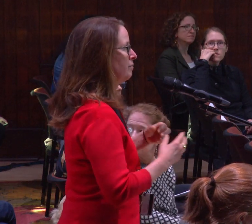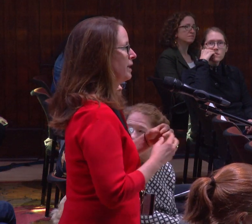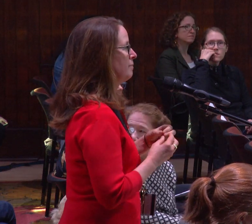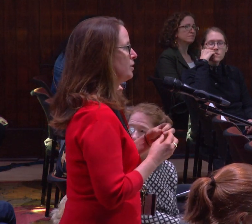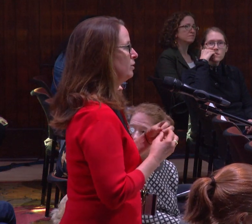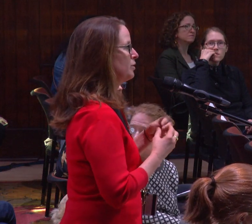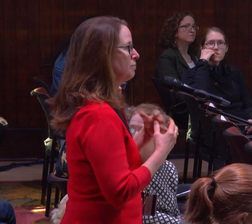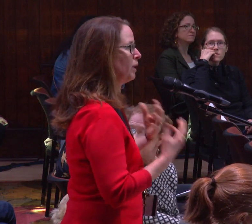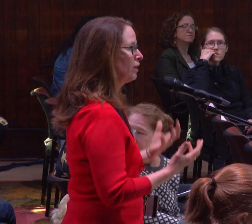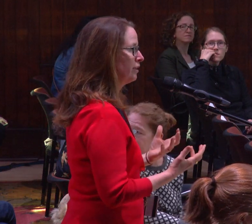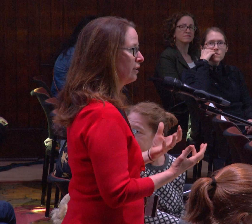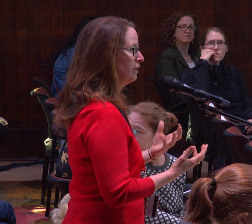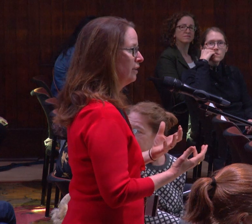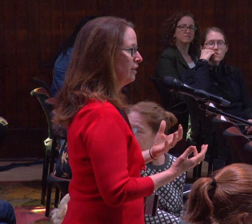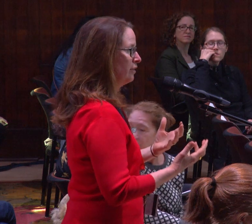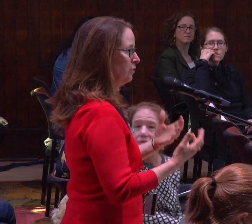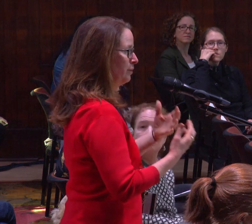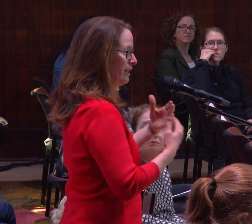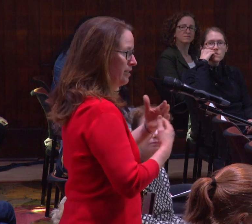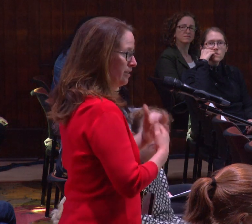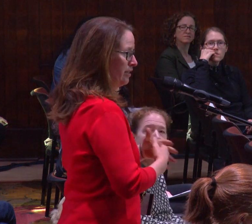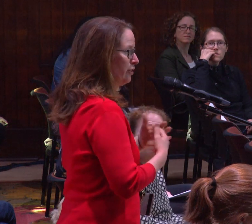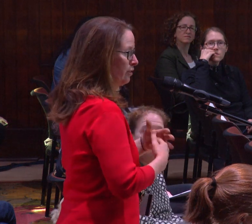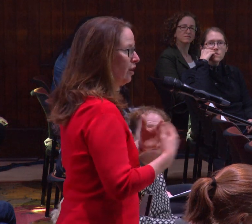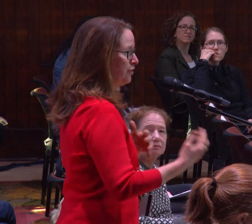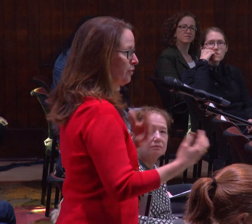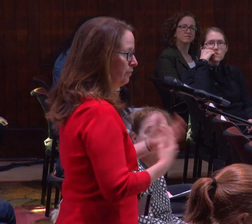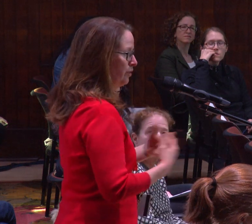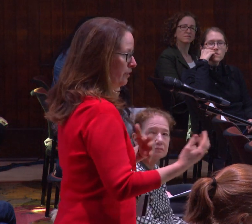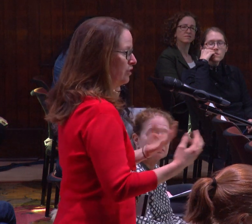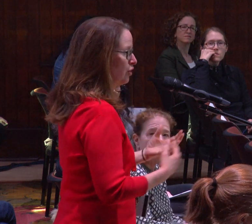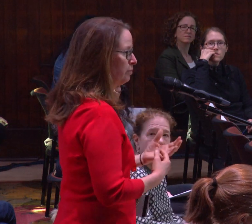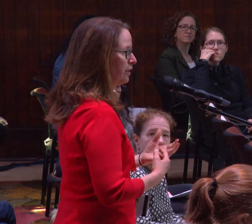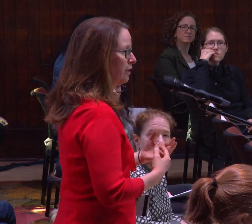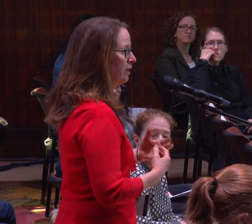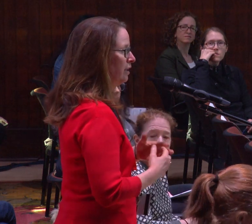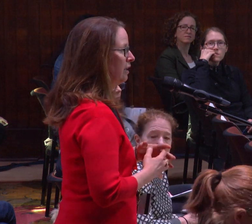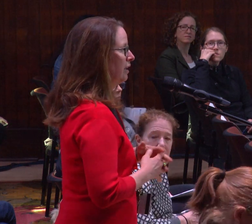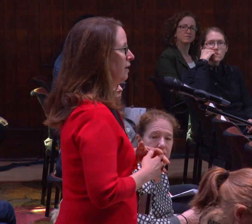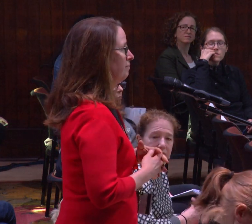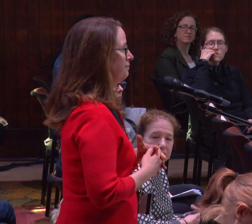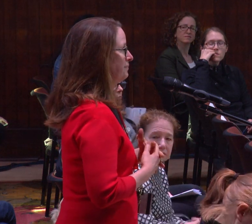Perhaps you lose a partner who is also your interpreter?